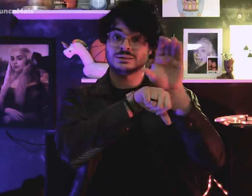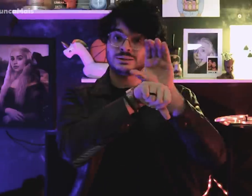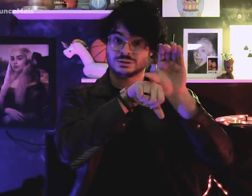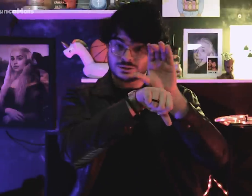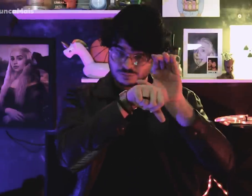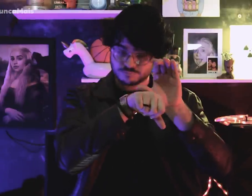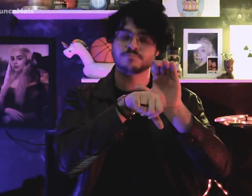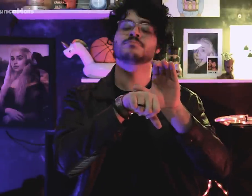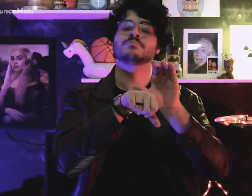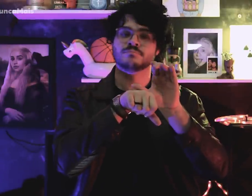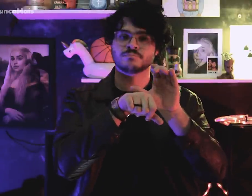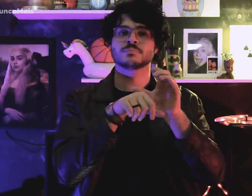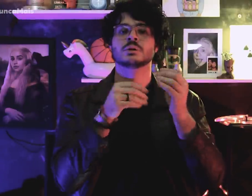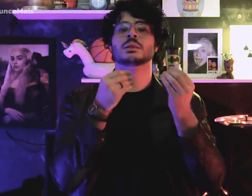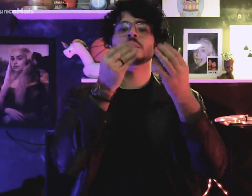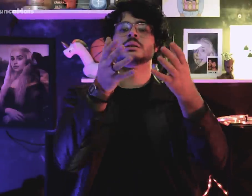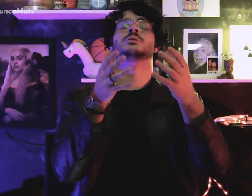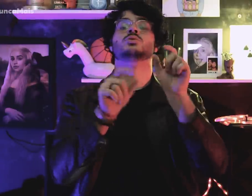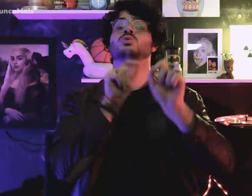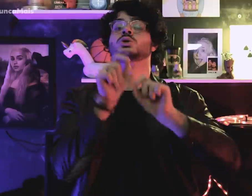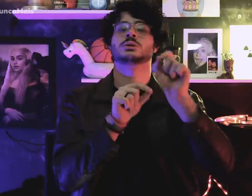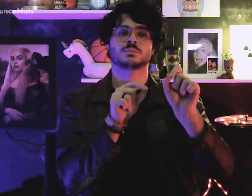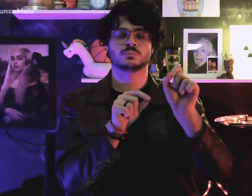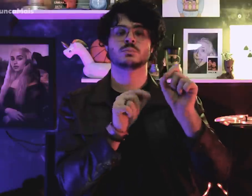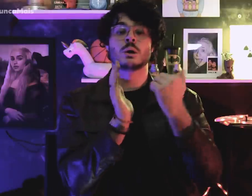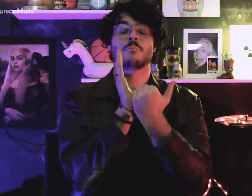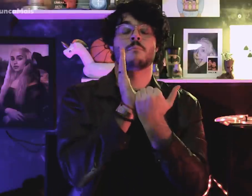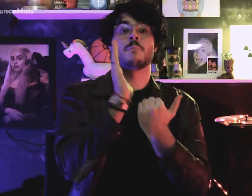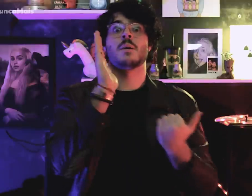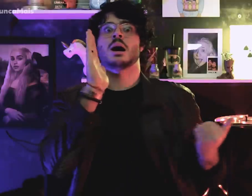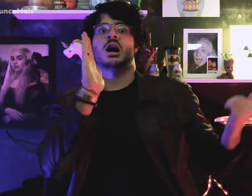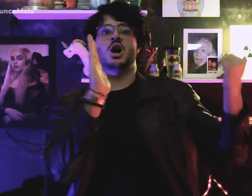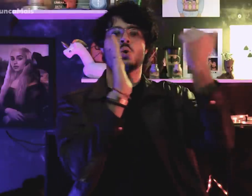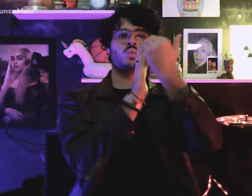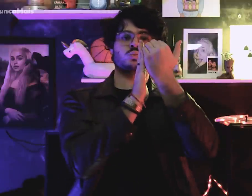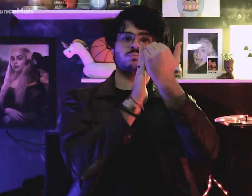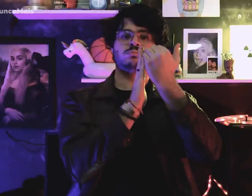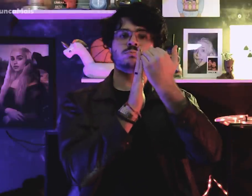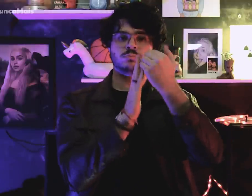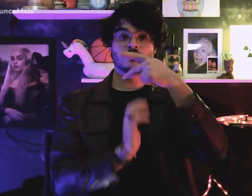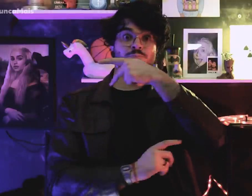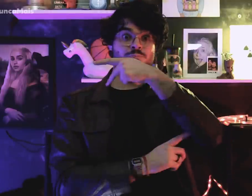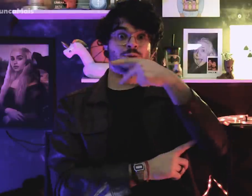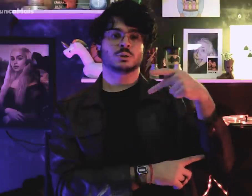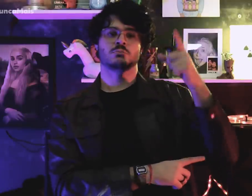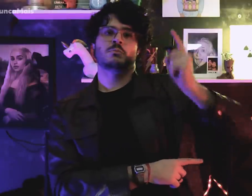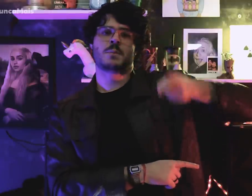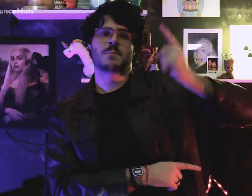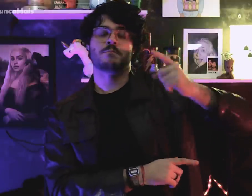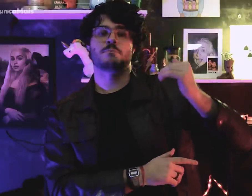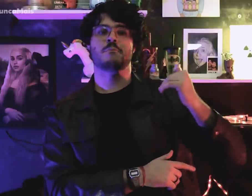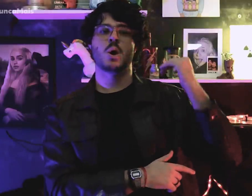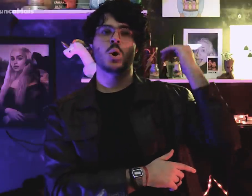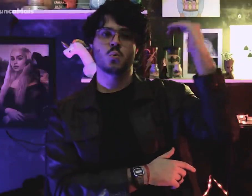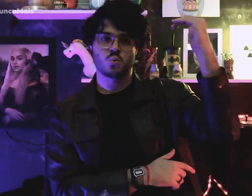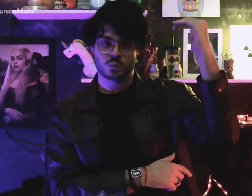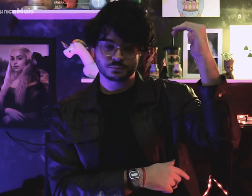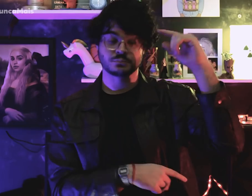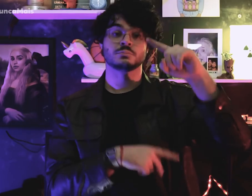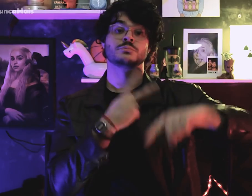The increase in powers of the President of the Republic,